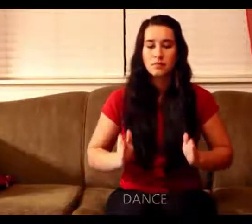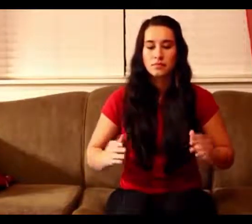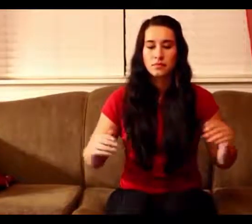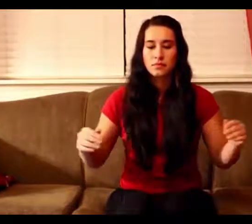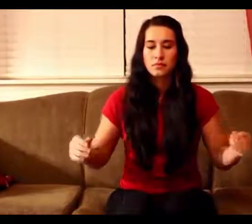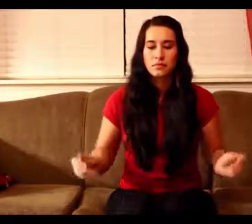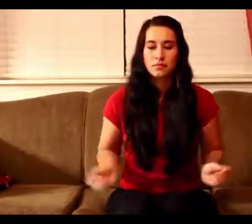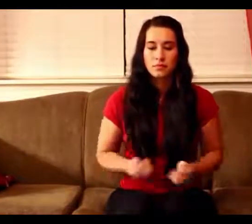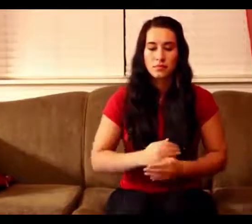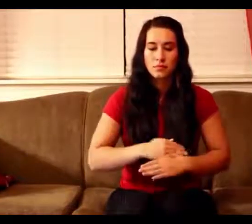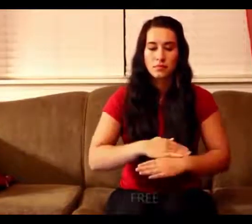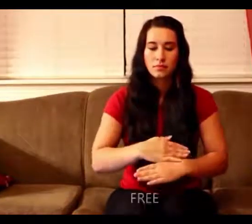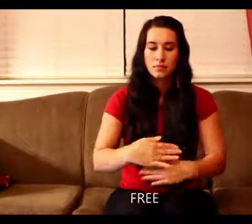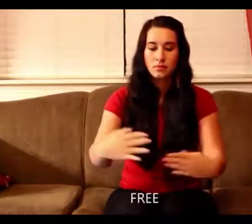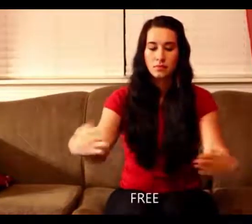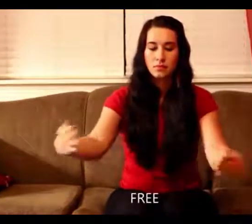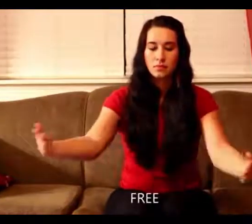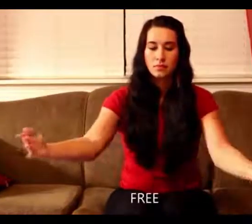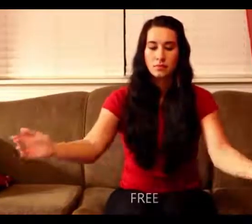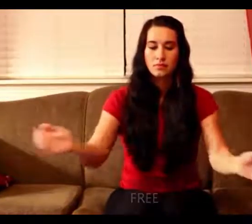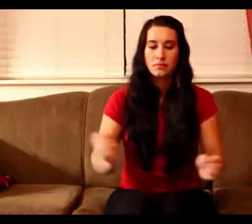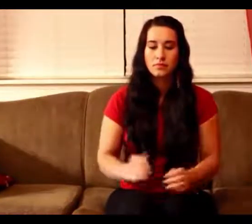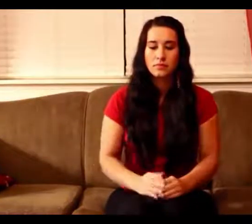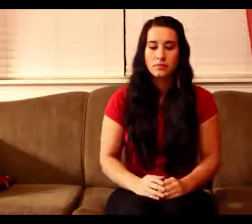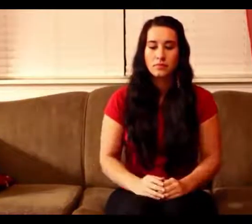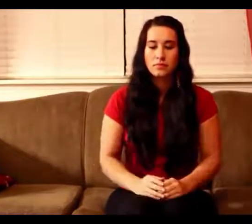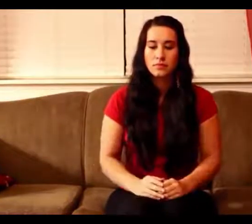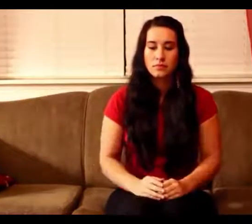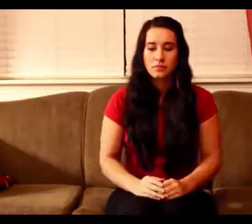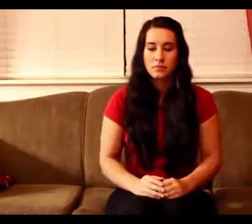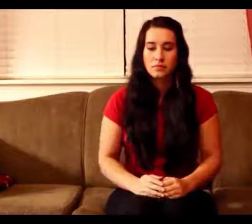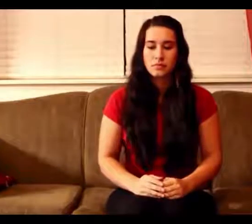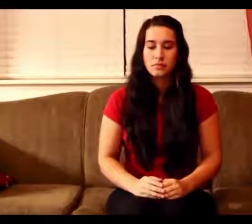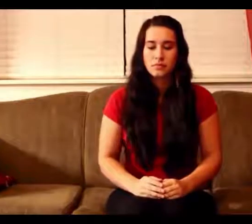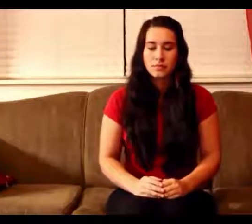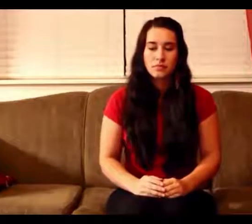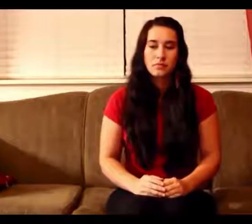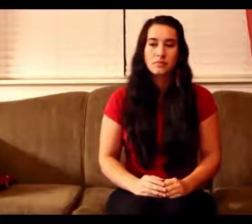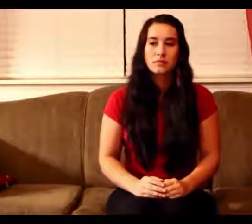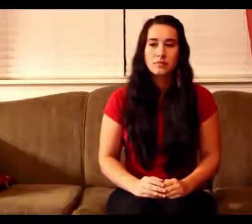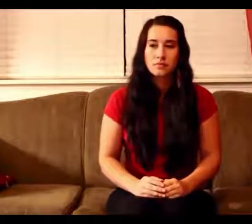Let it set you free, ooooh